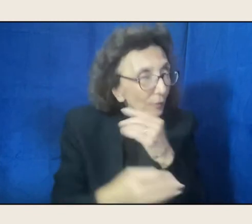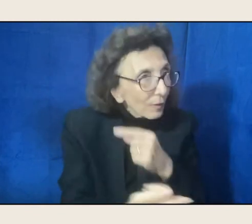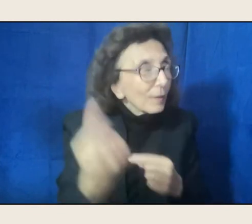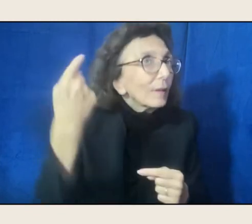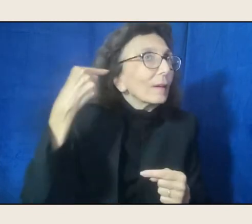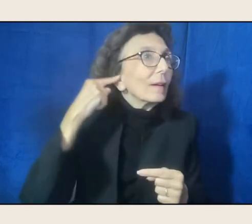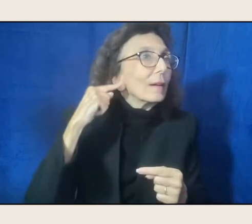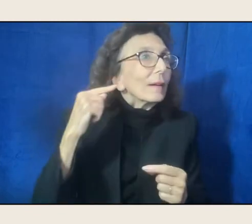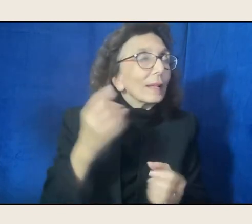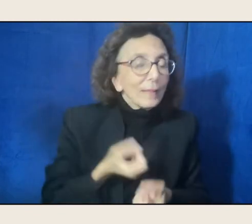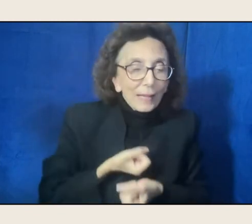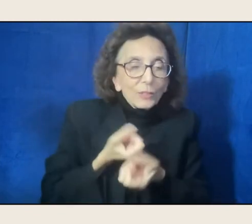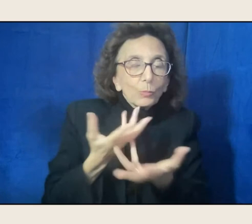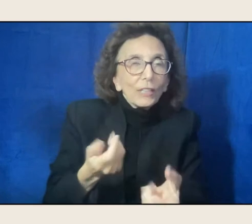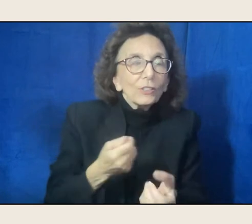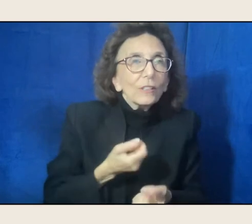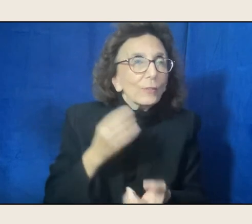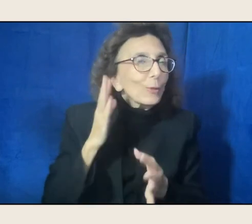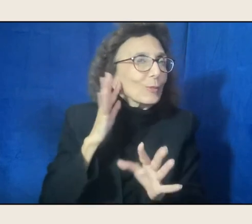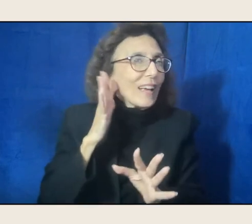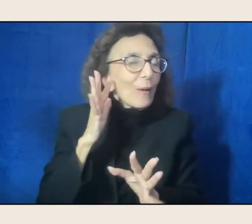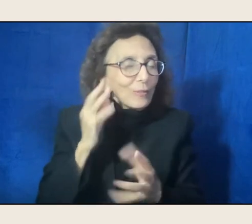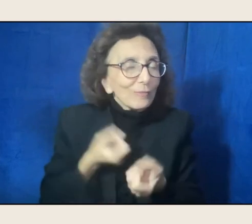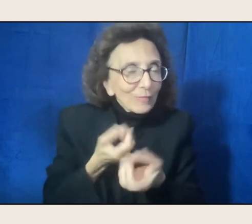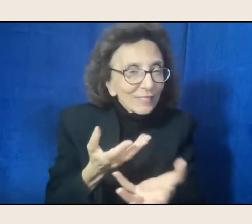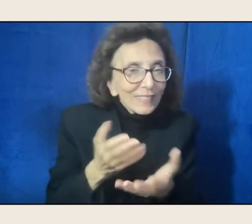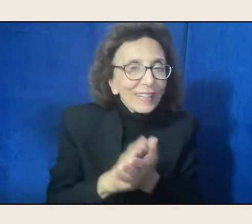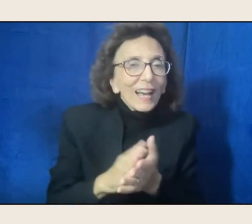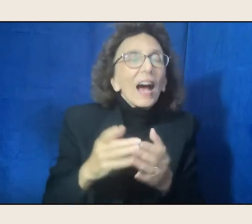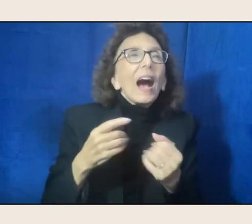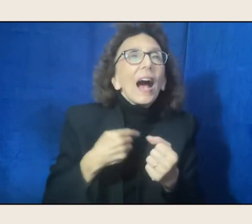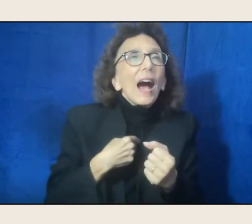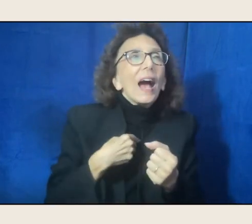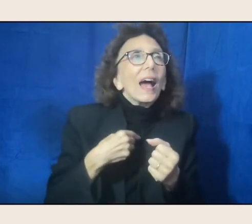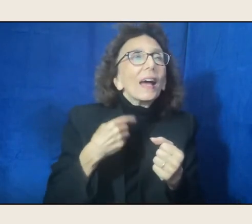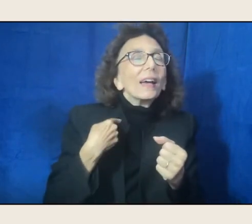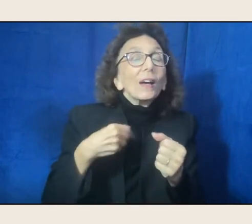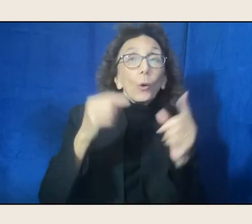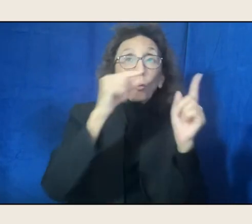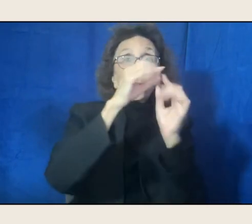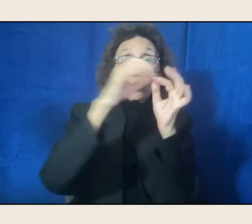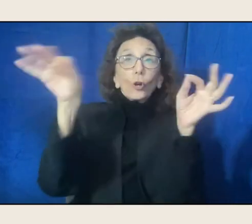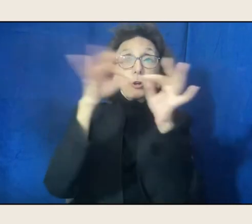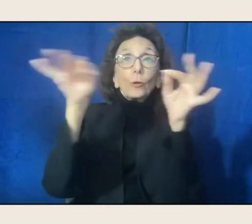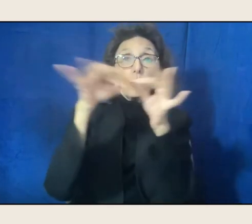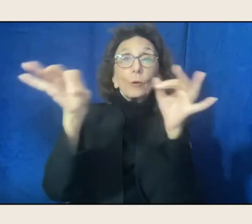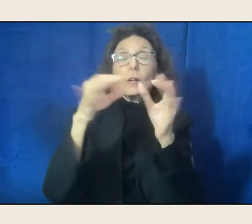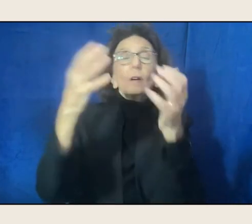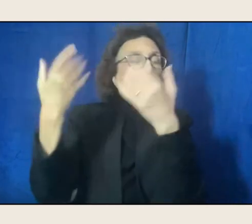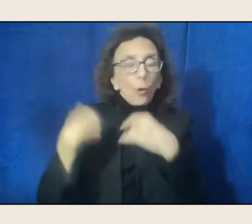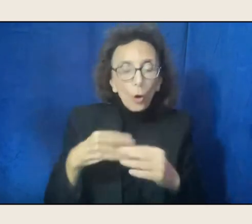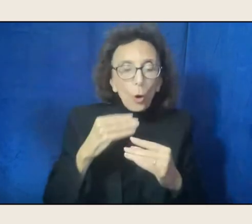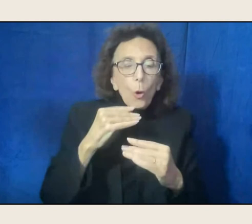Only I'm getting at it in a different, I'm getting at it in a different way, and of course breathing is breathing,